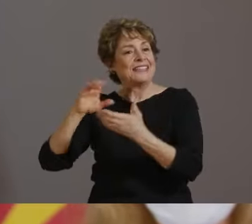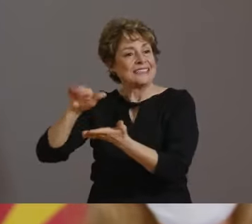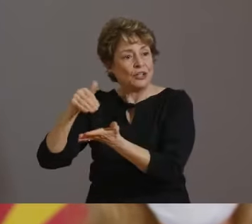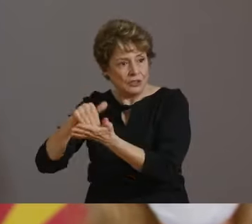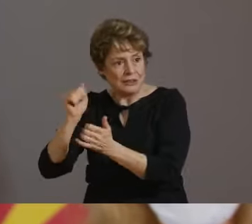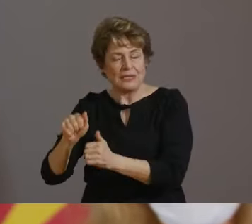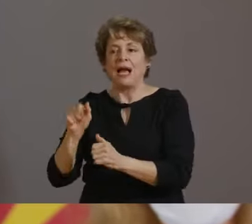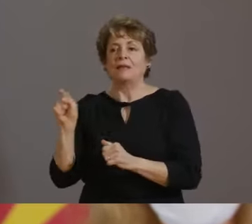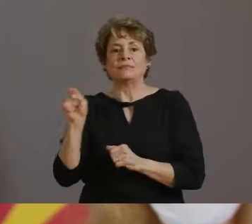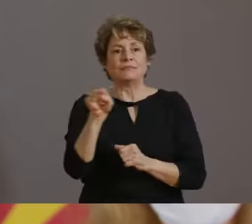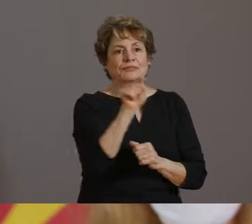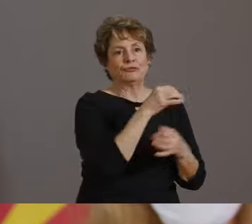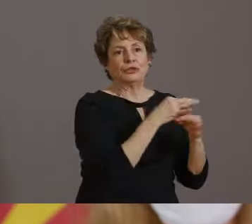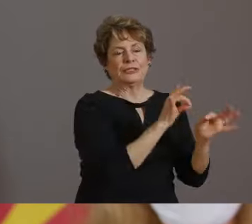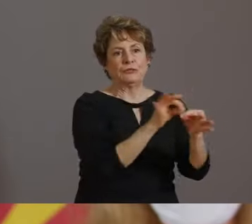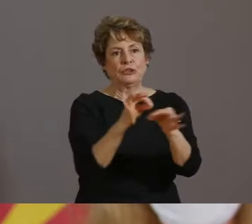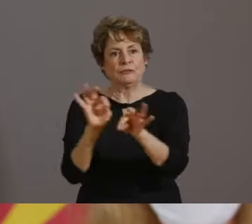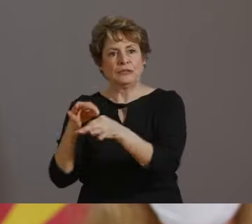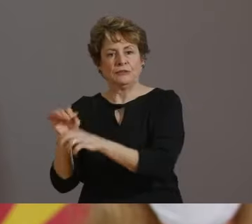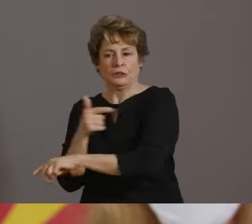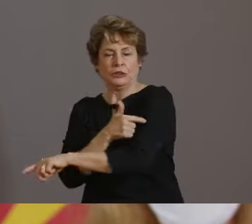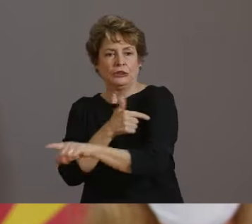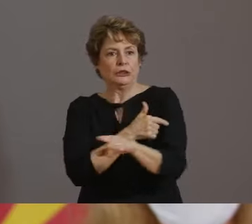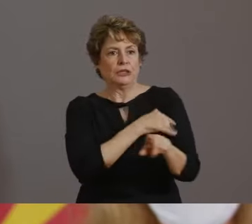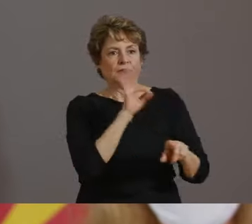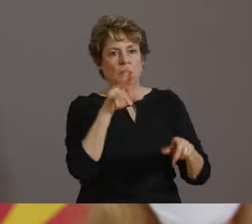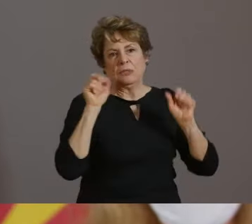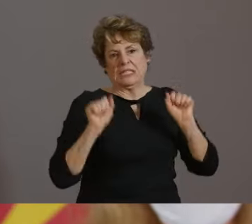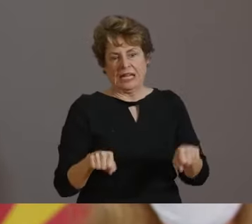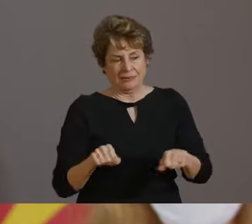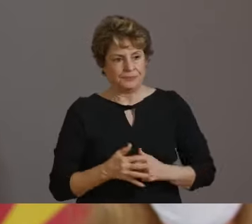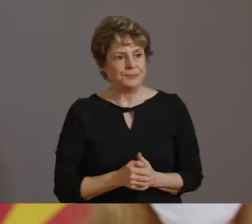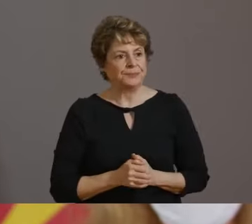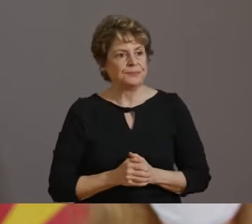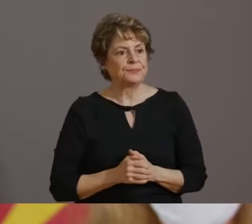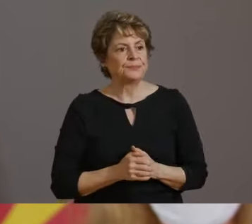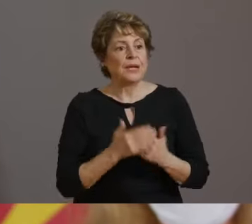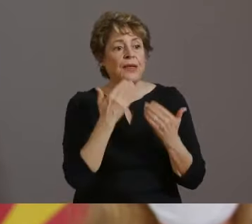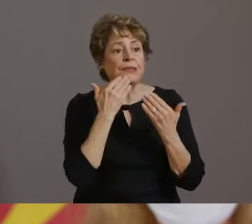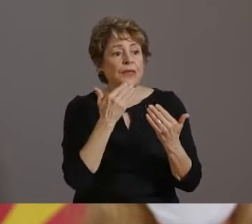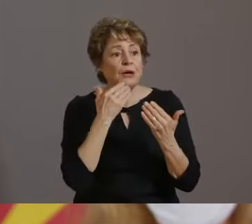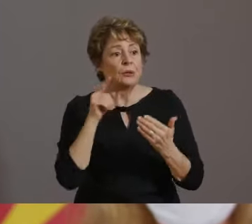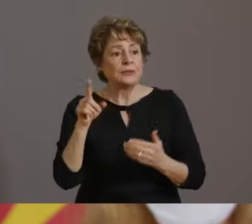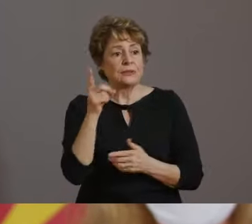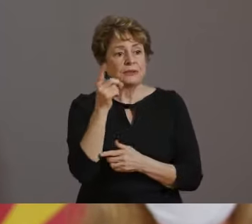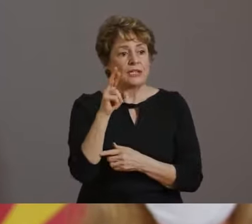CARA CHRIST AND THE MANY HEALTH PROFESSIONALS FROM AROUND THE STATE FOR TAKING ON THIS EFFORT